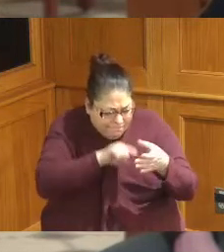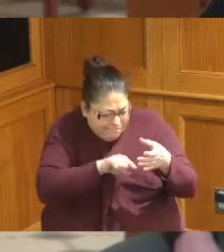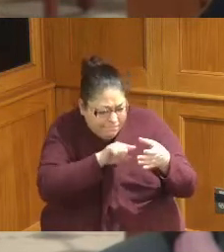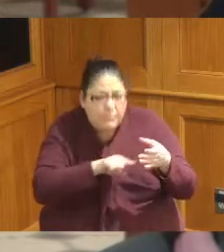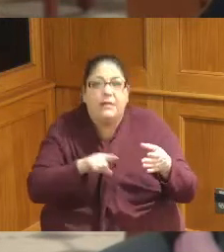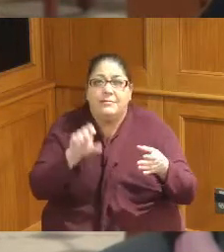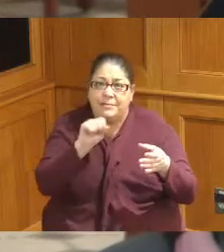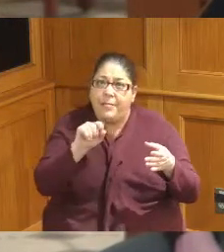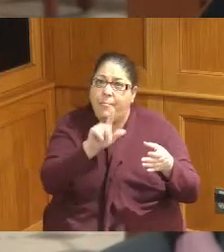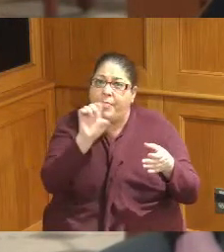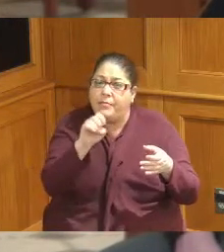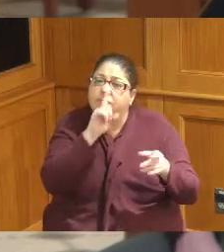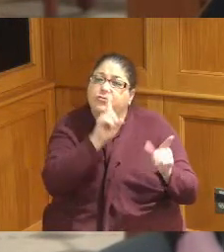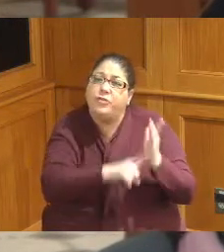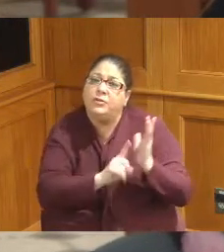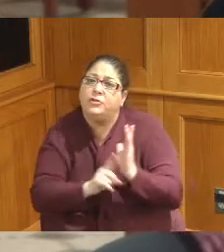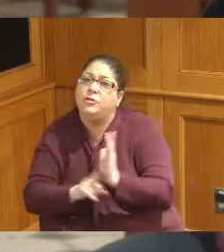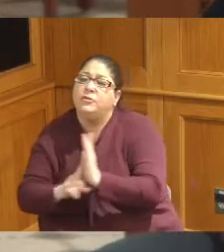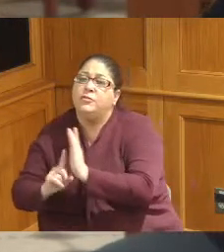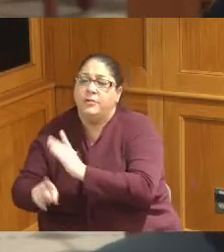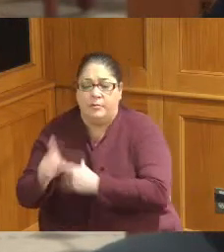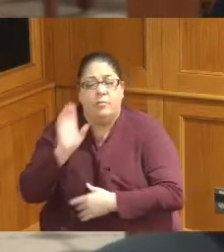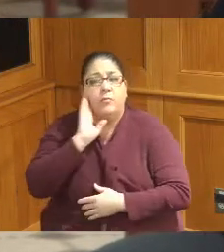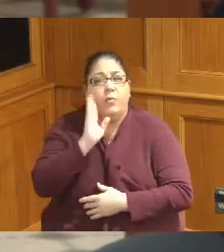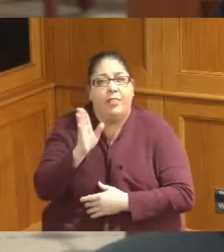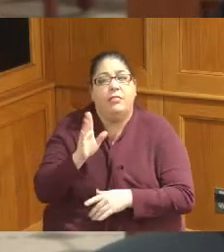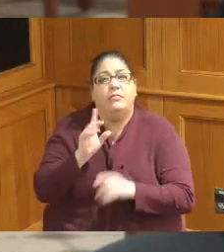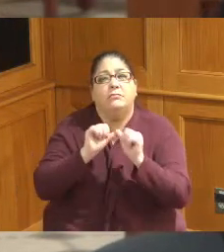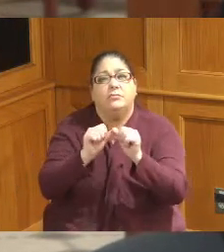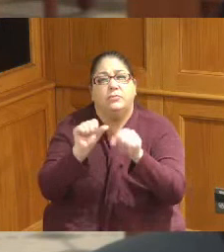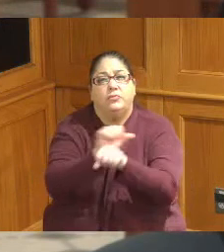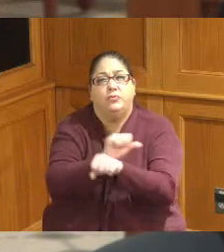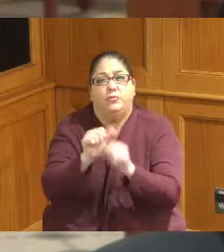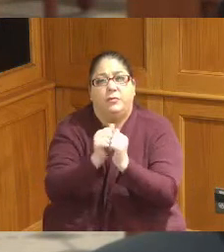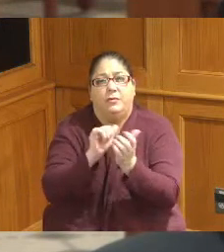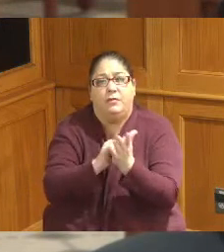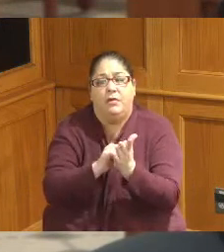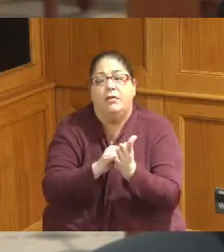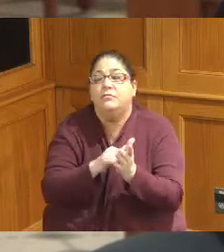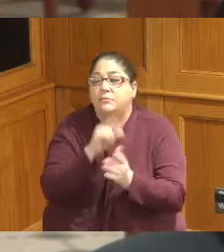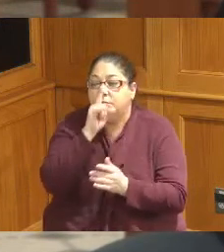you know and we'll really be kind of working to help us identify whether there are any long-term